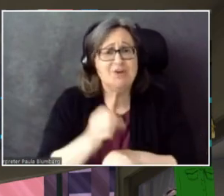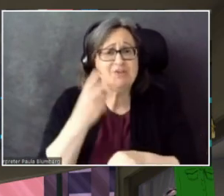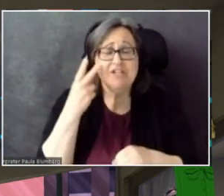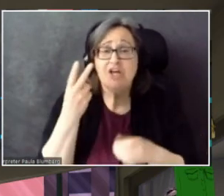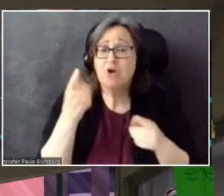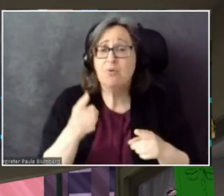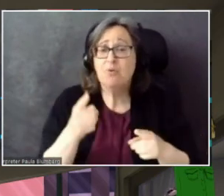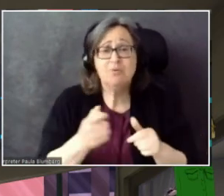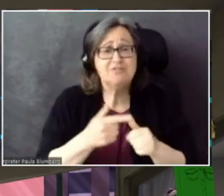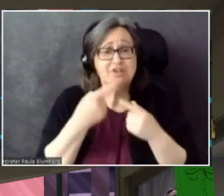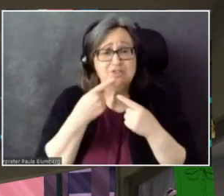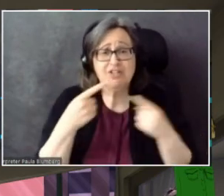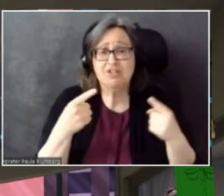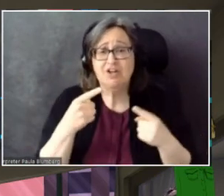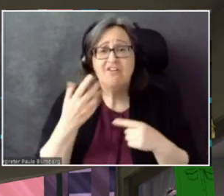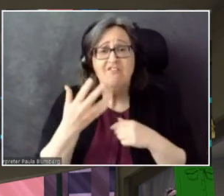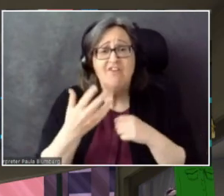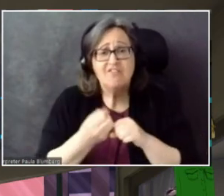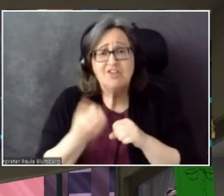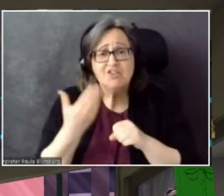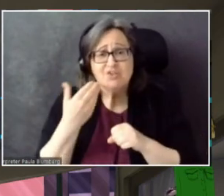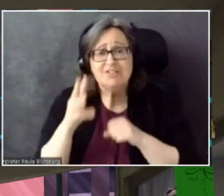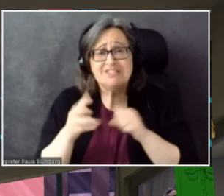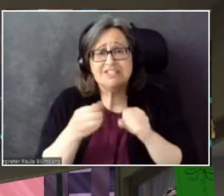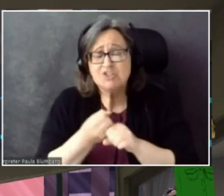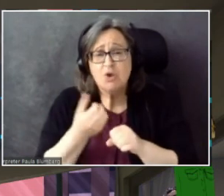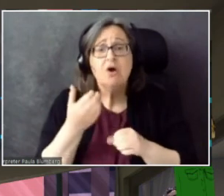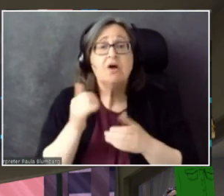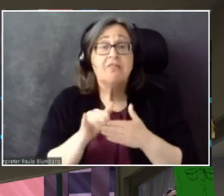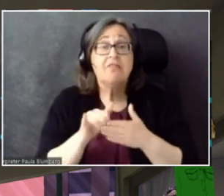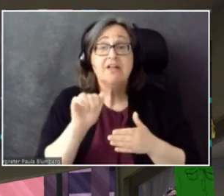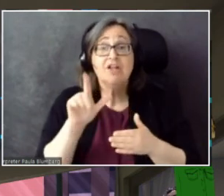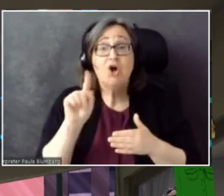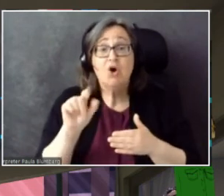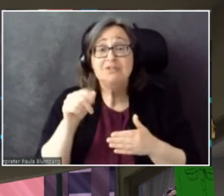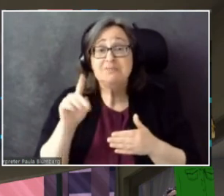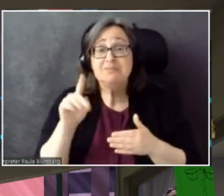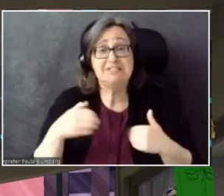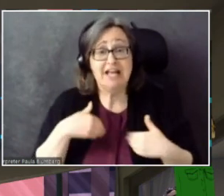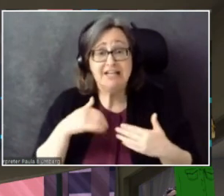Five, six years ago, that AltSpace had that, that's when I chose AltSpace to be where I wanted to be.